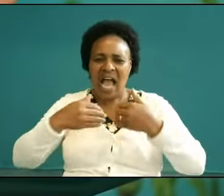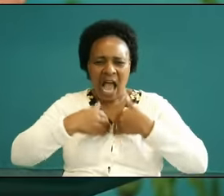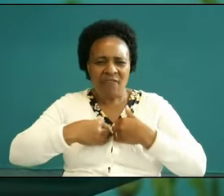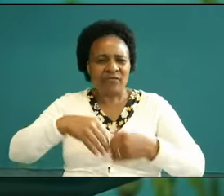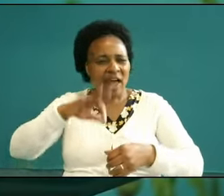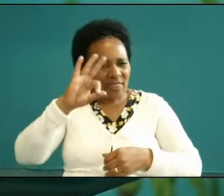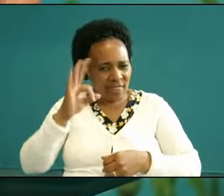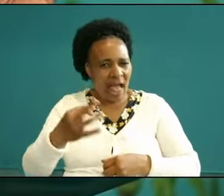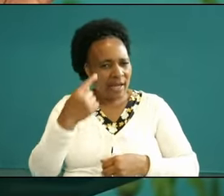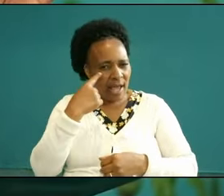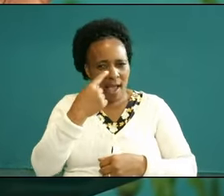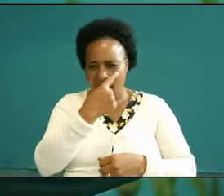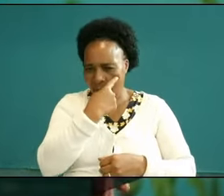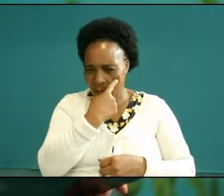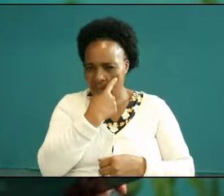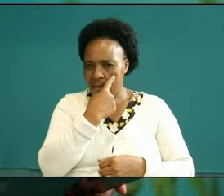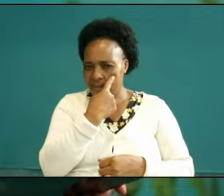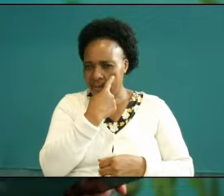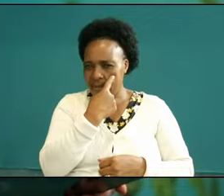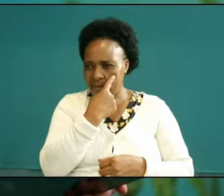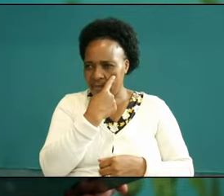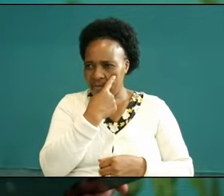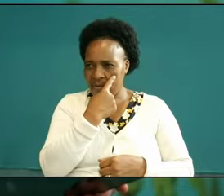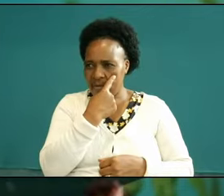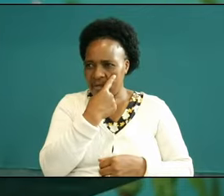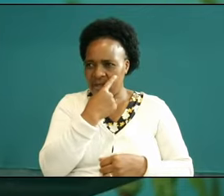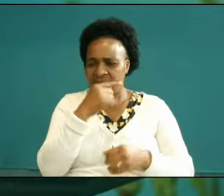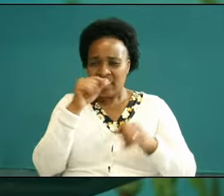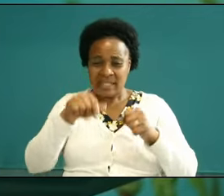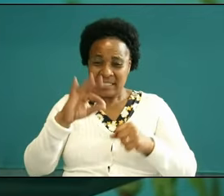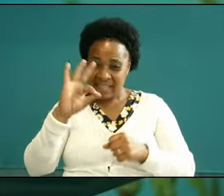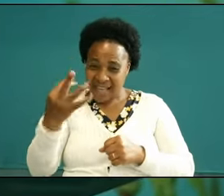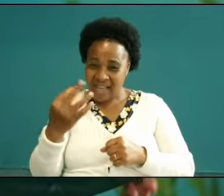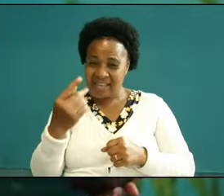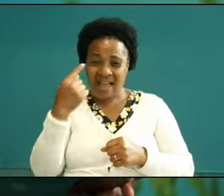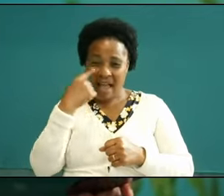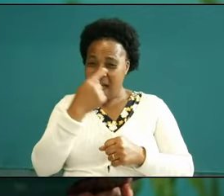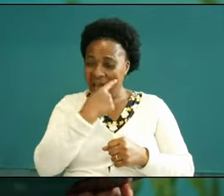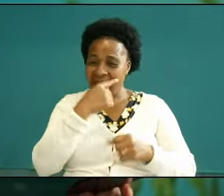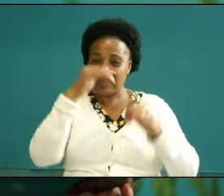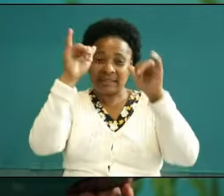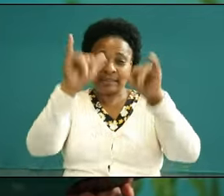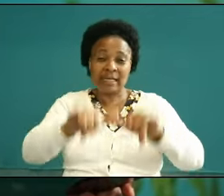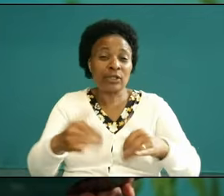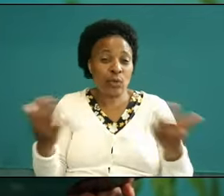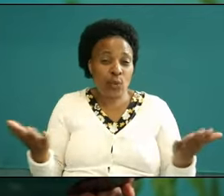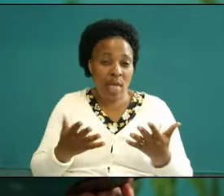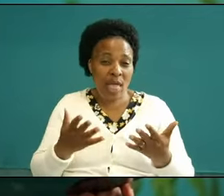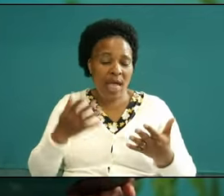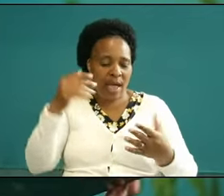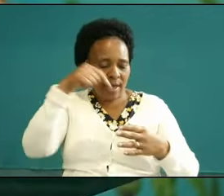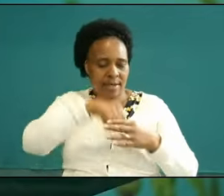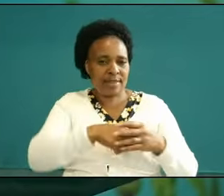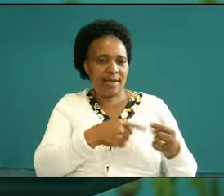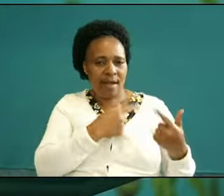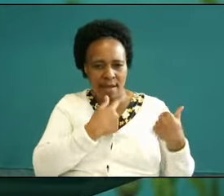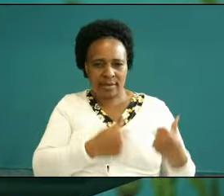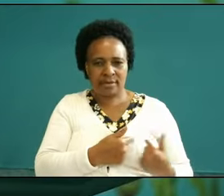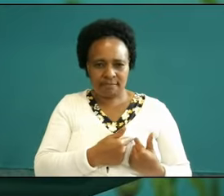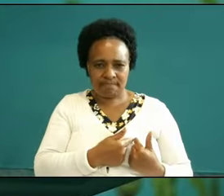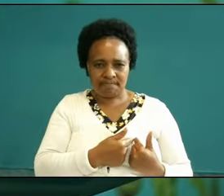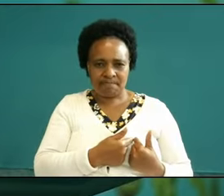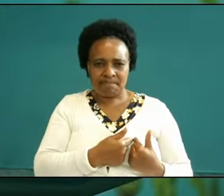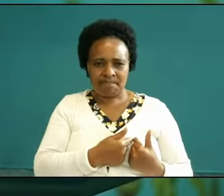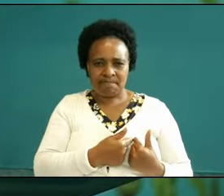eye is somebody with me it says this thatd eye stays in the h no no no is this battle